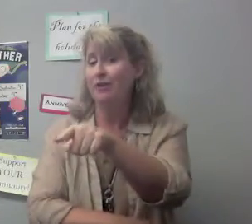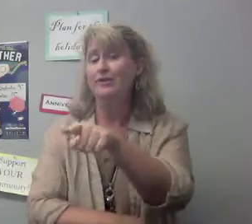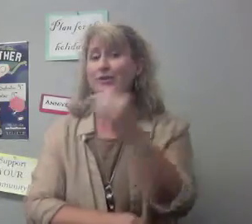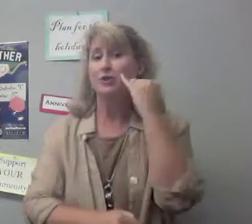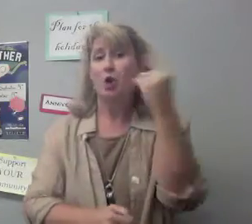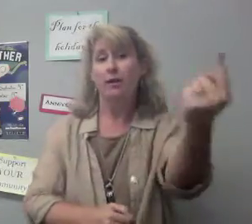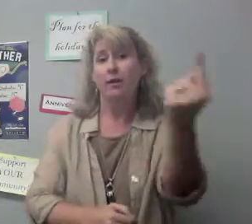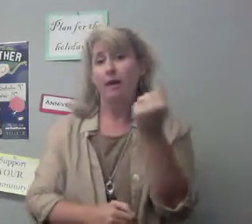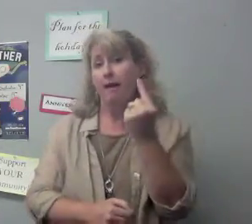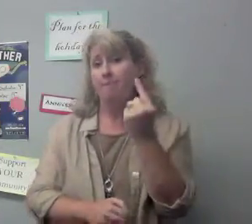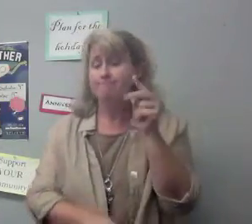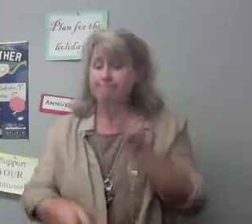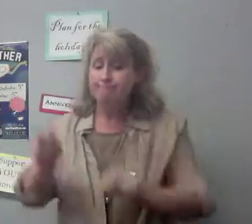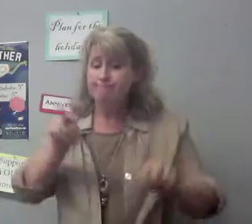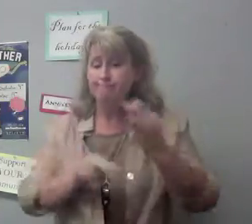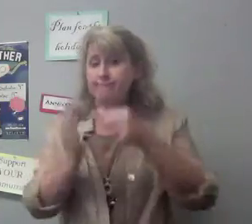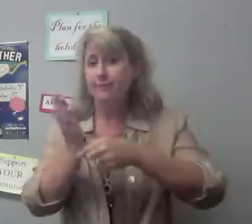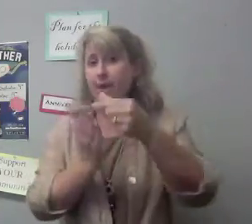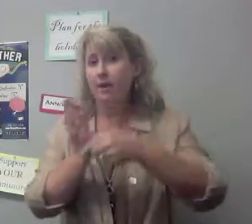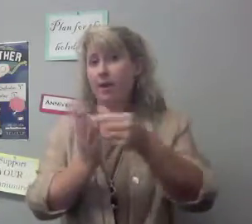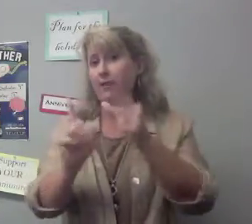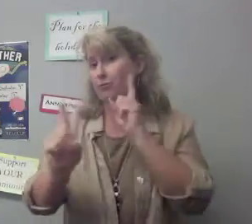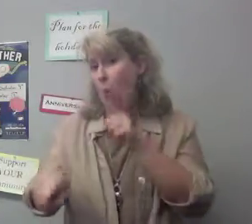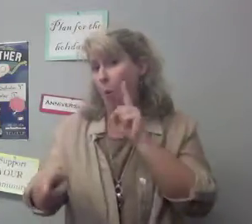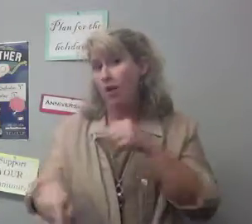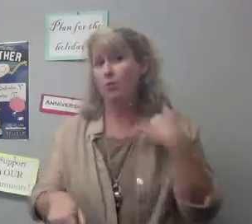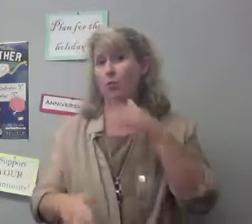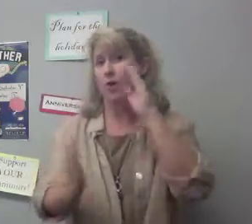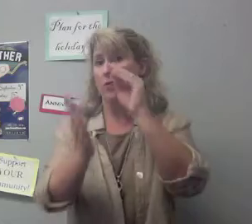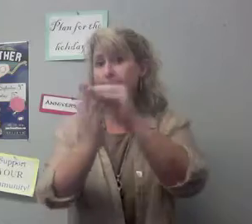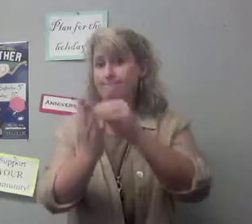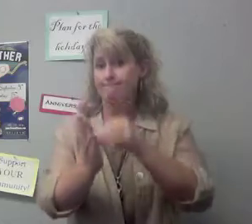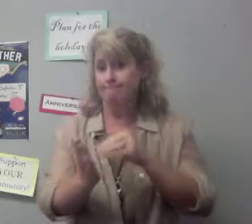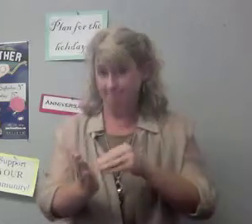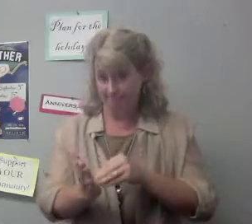If you come look through the catalog and order, we will place your orders for you.